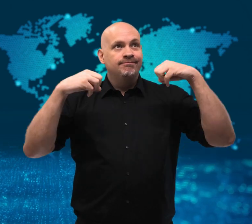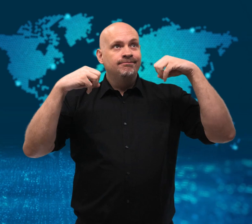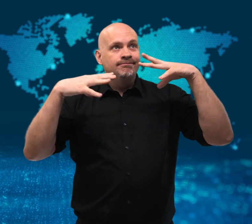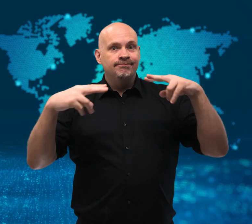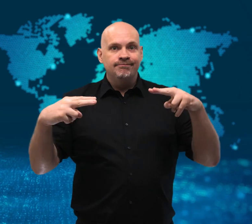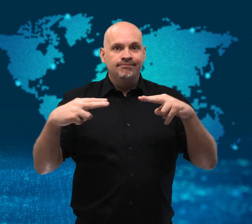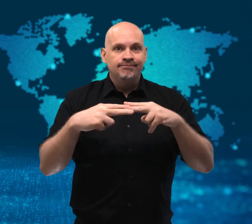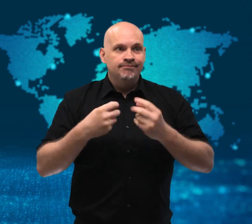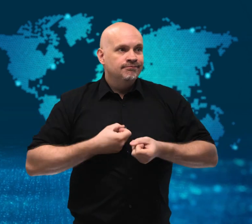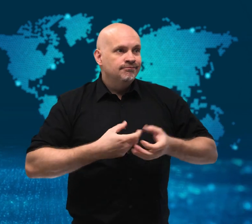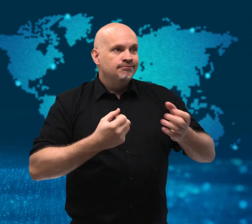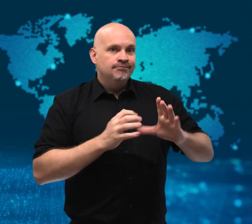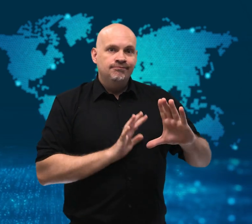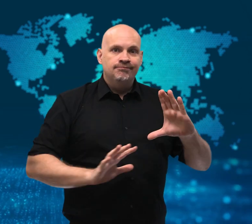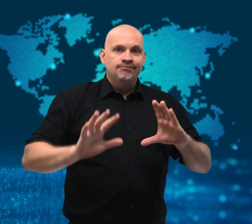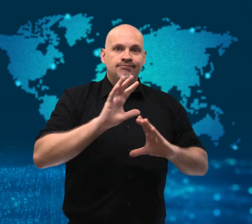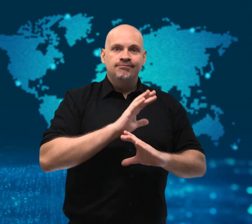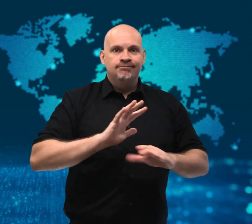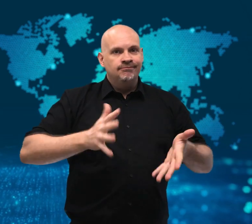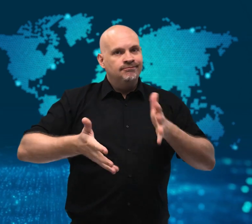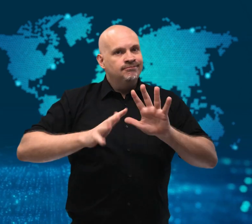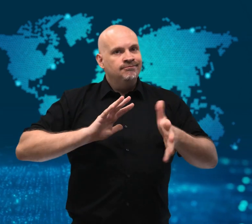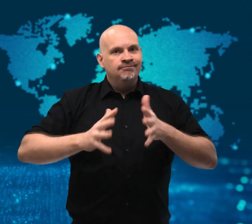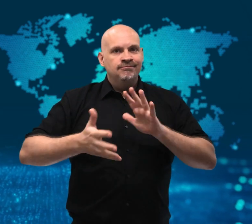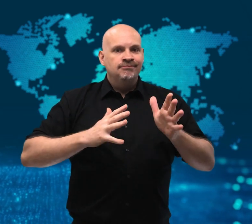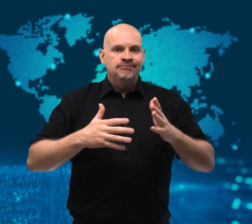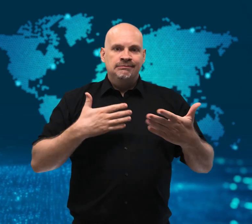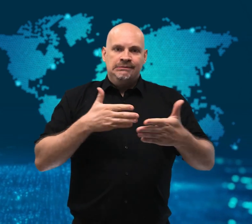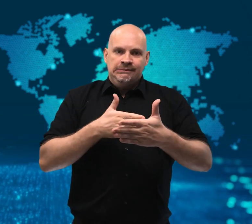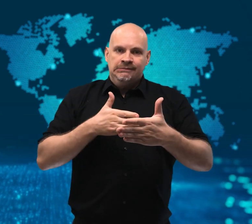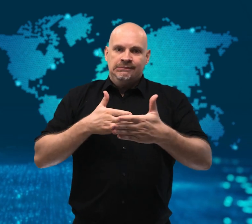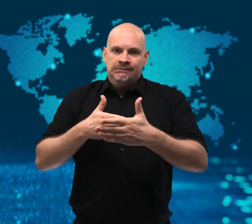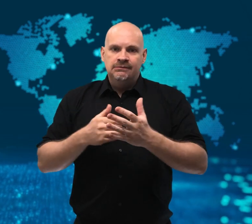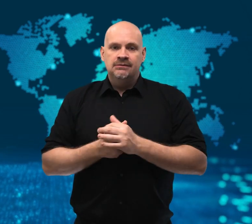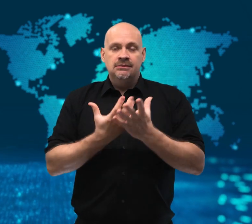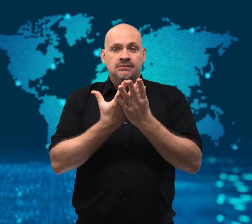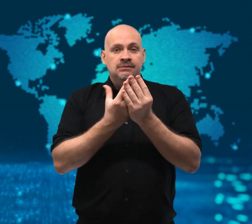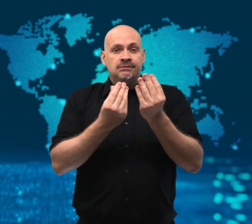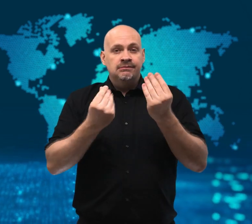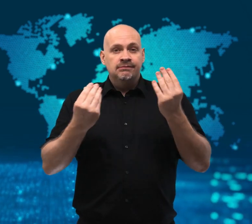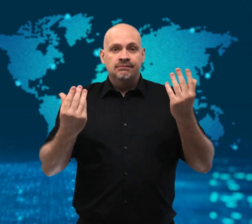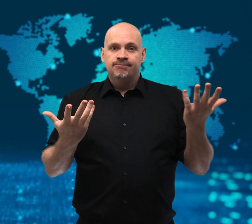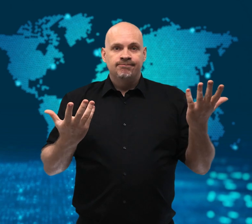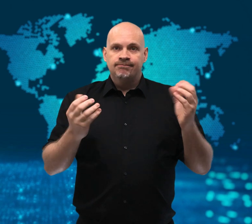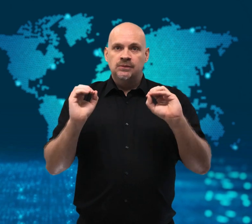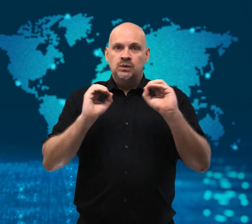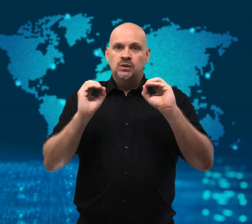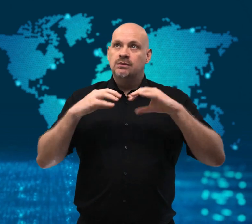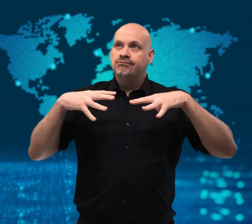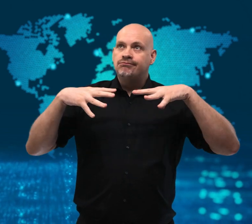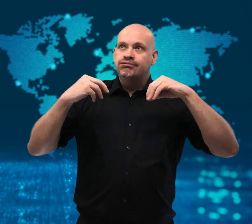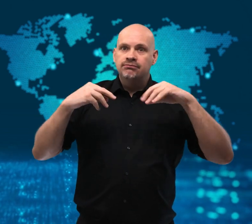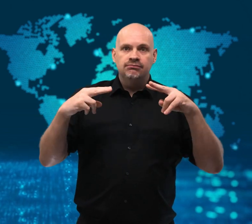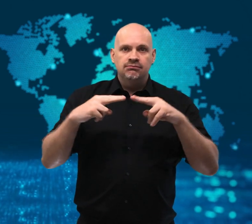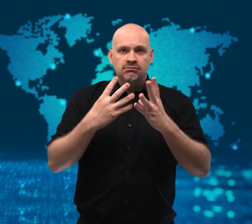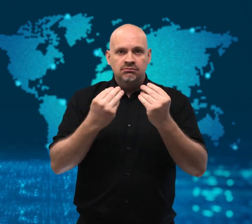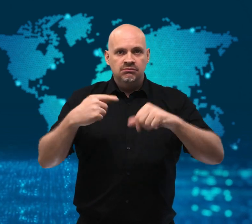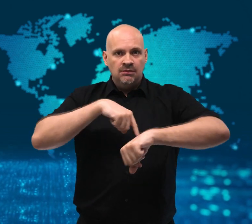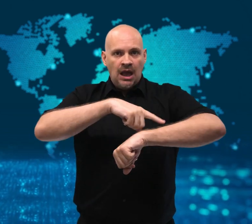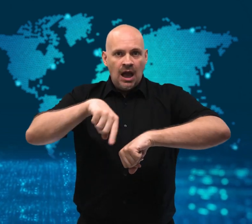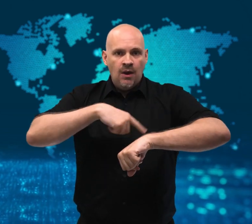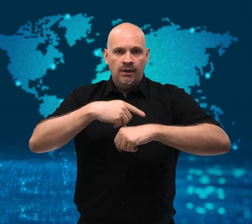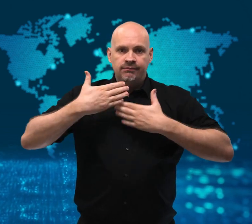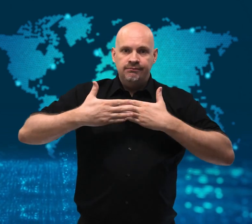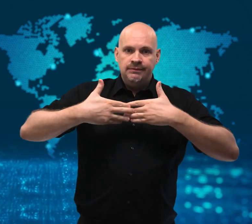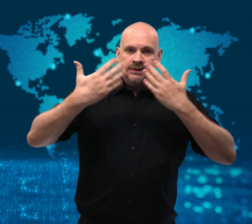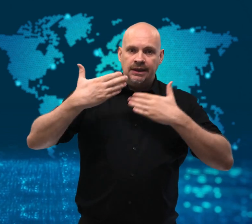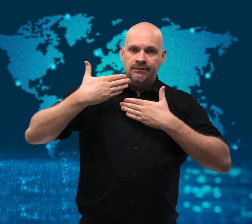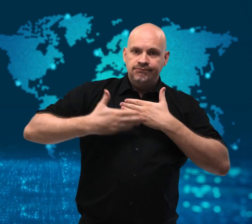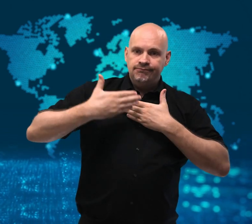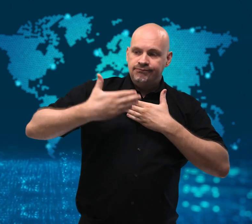Lebanon had been struggling to provide its people with power.